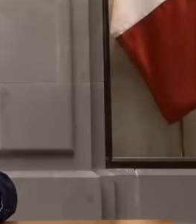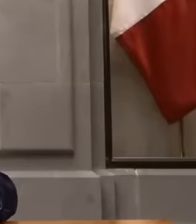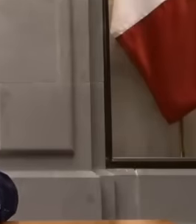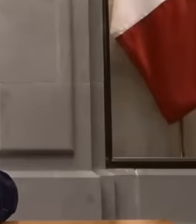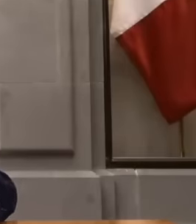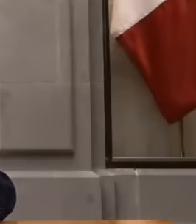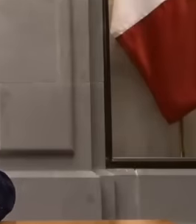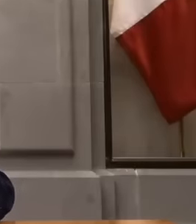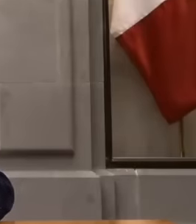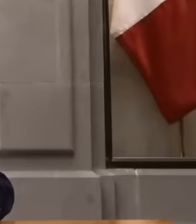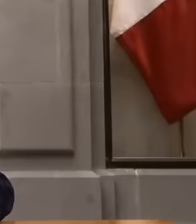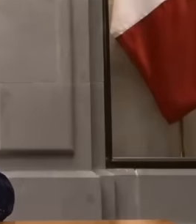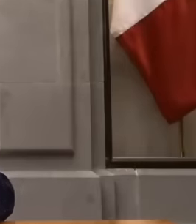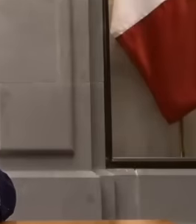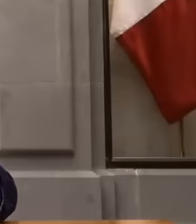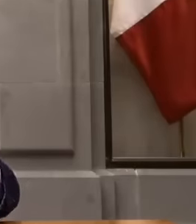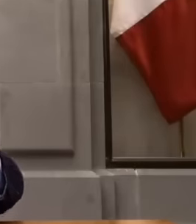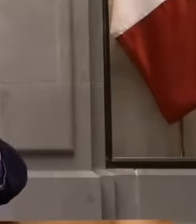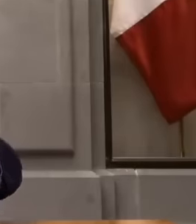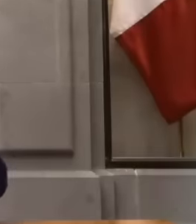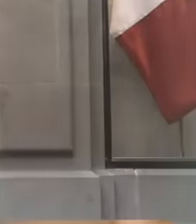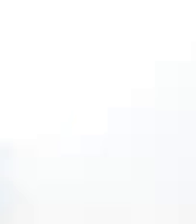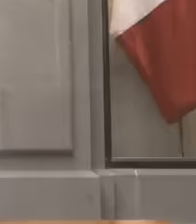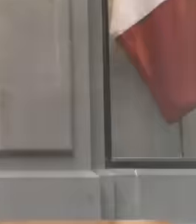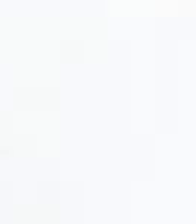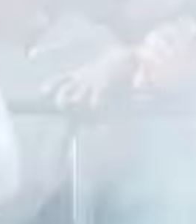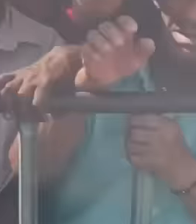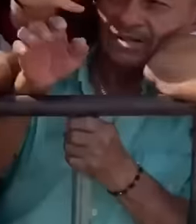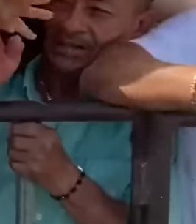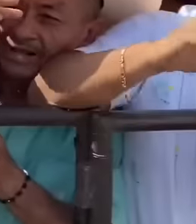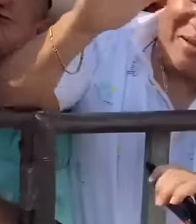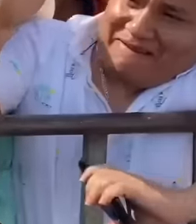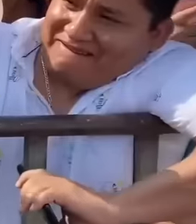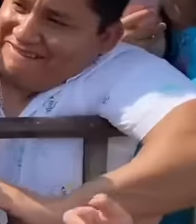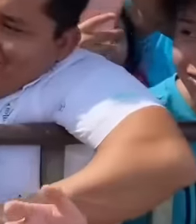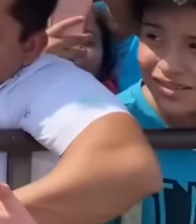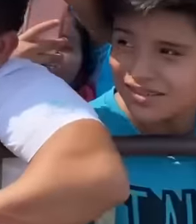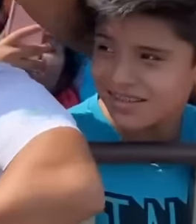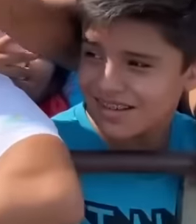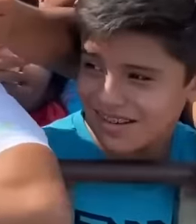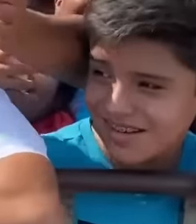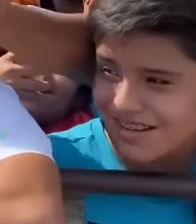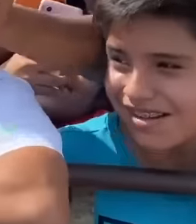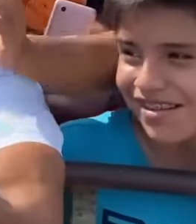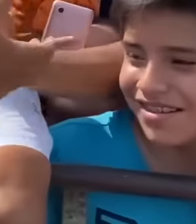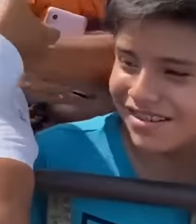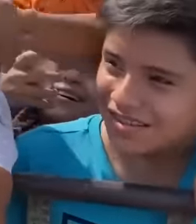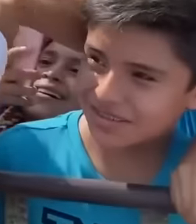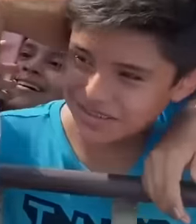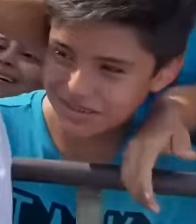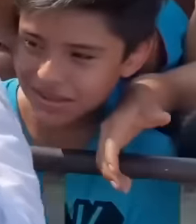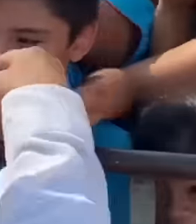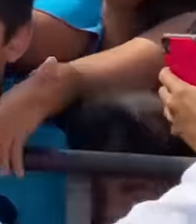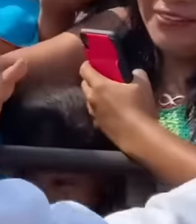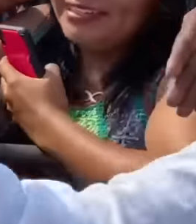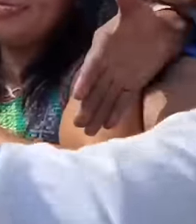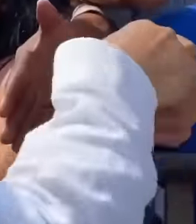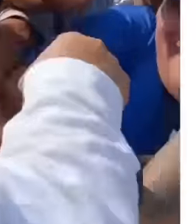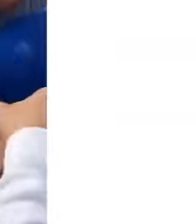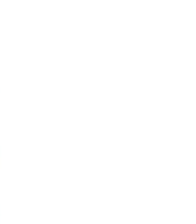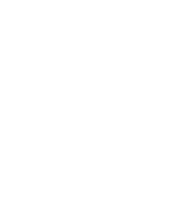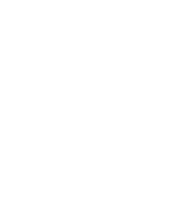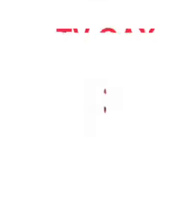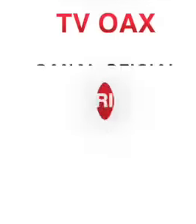everything and without the people nothing, the people are crying out for judicial and fiscal reform and this is already